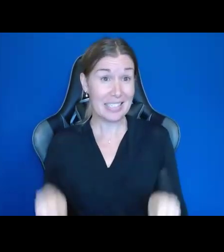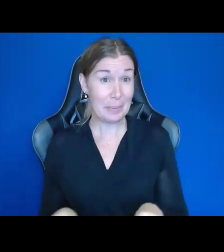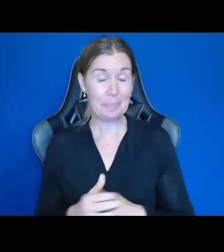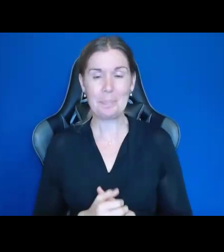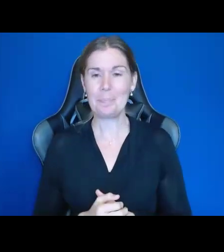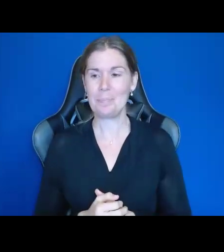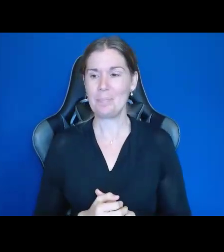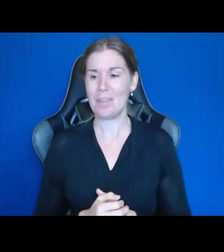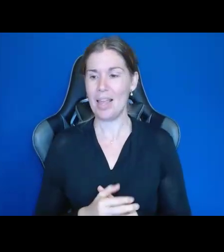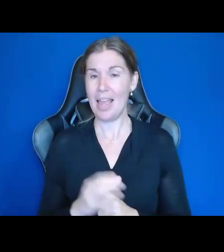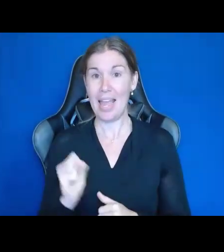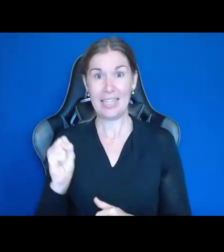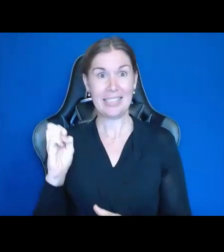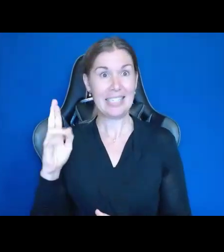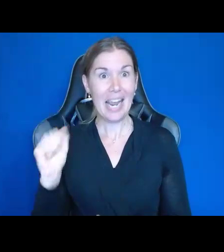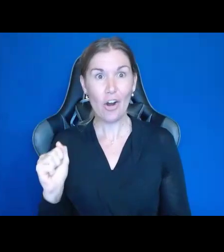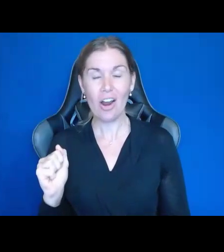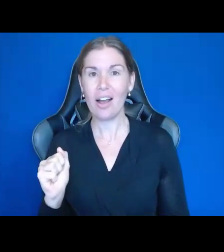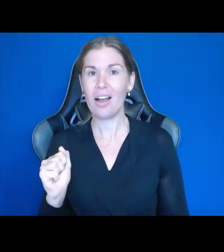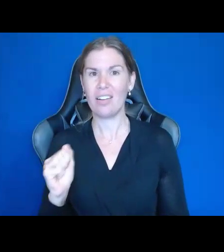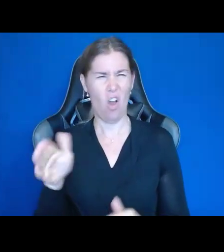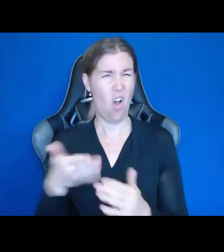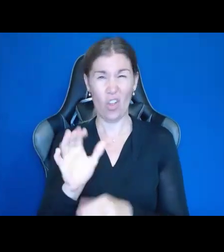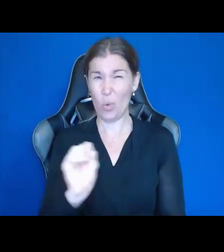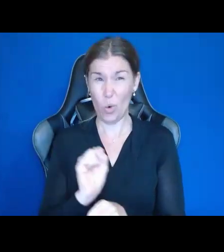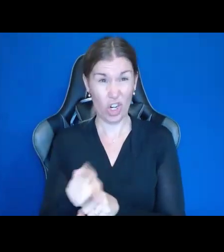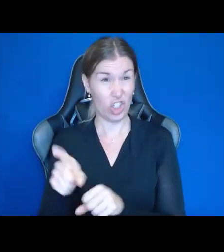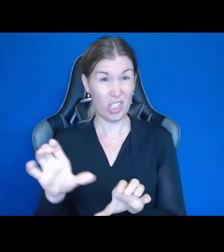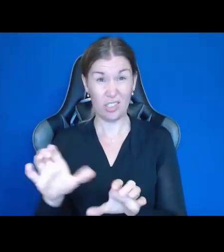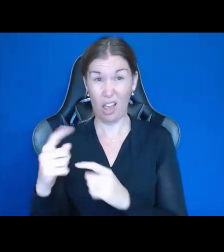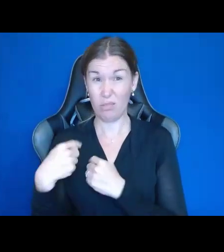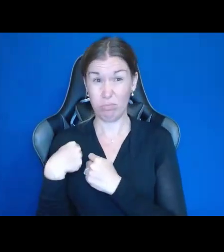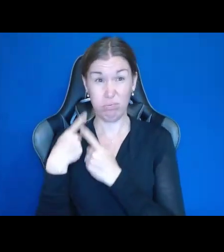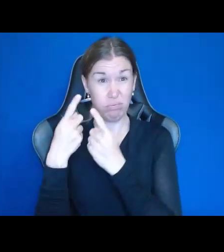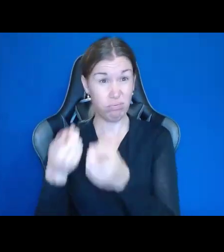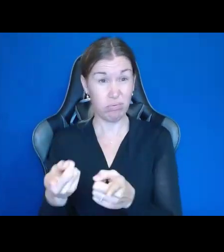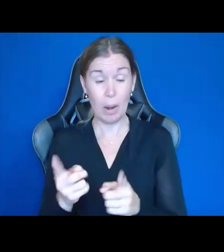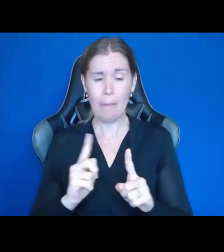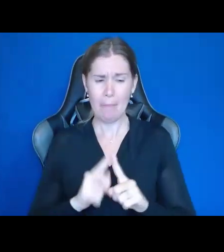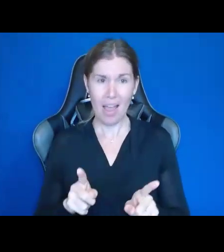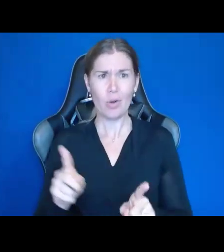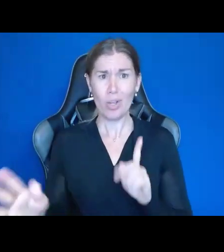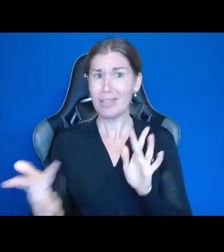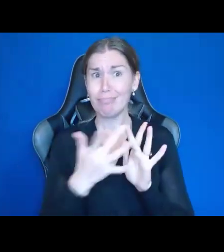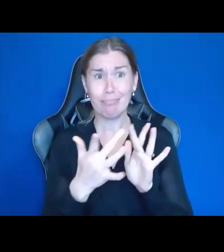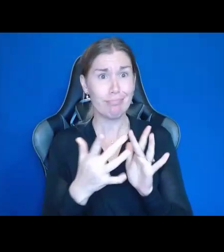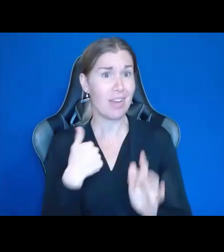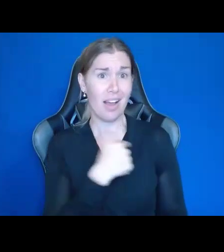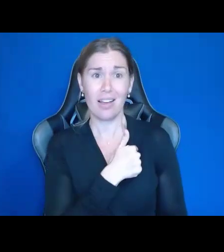And Ciara and all the work that she has done as well. But get a hold of us, if you want to.